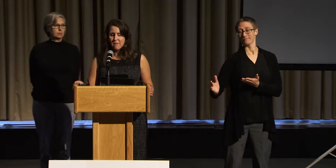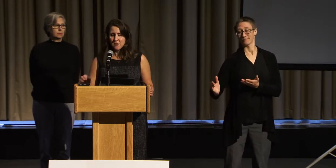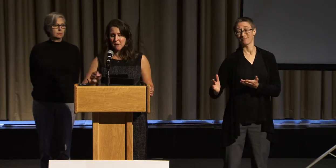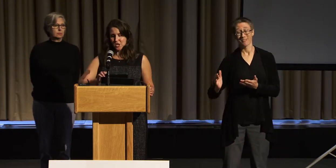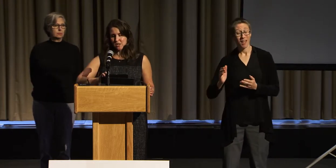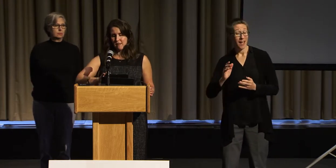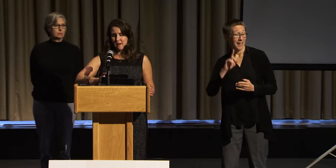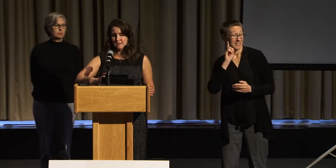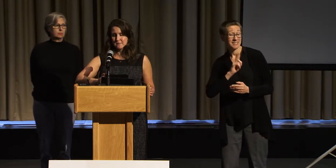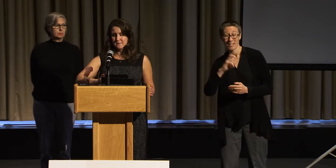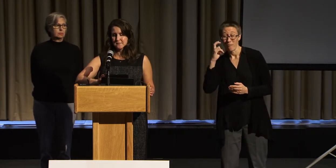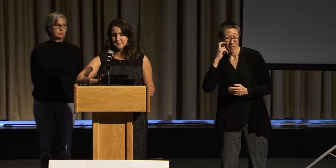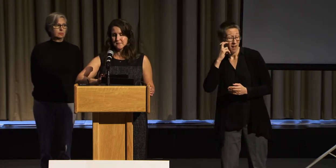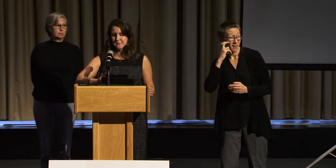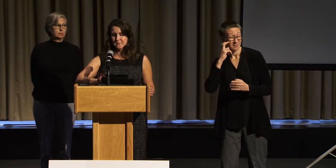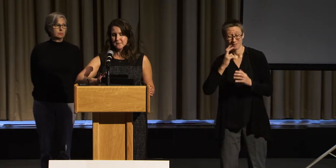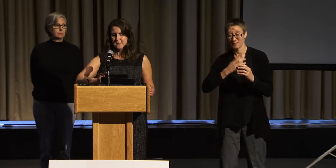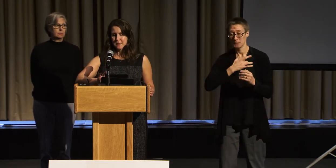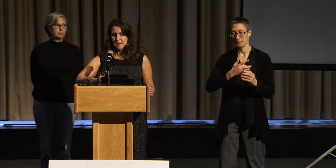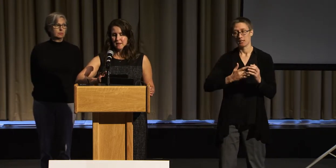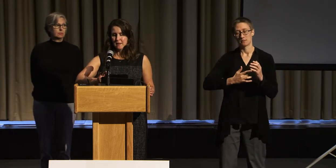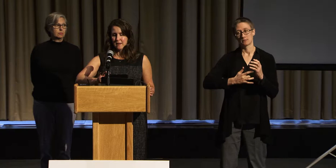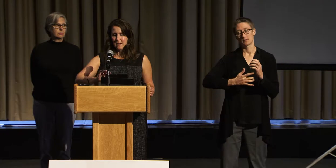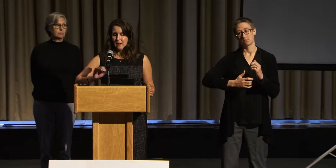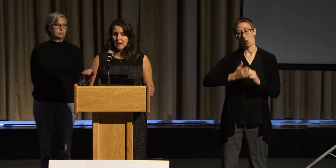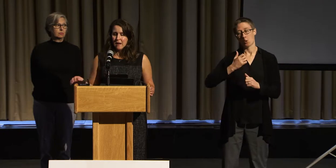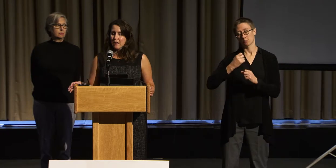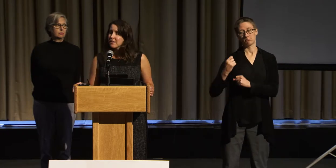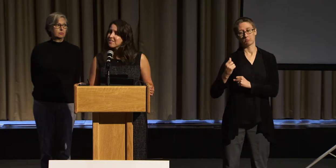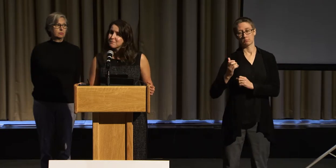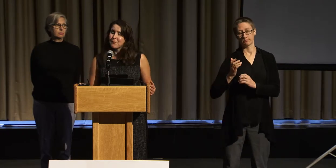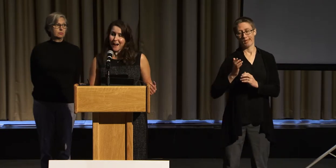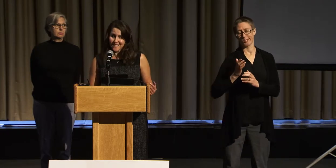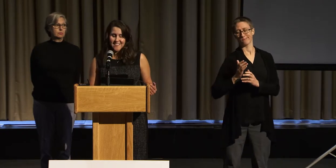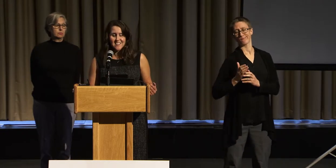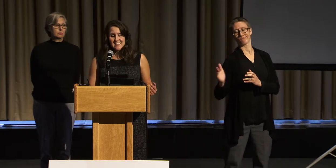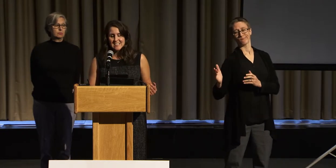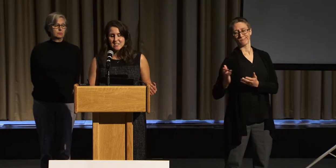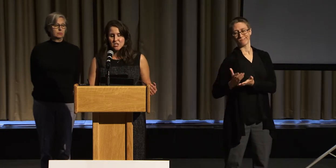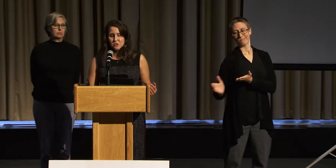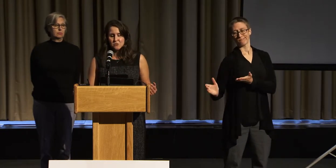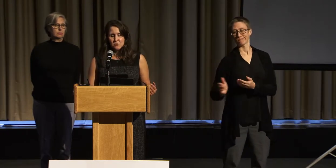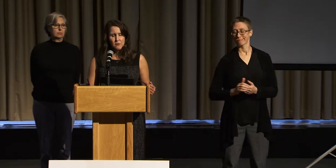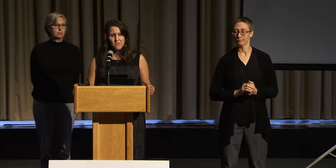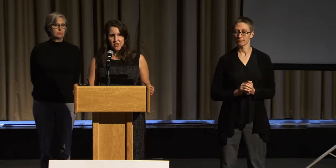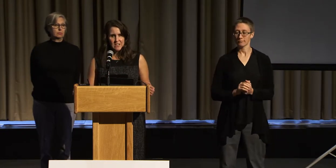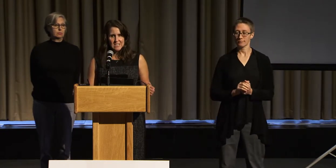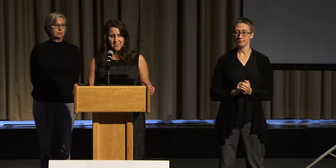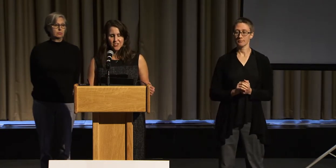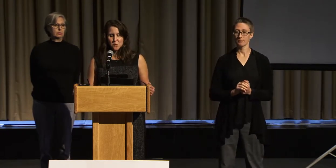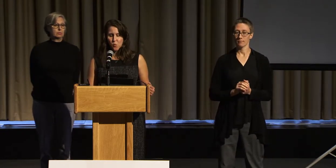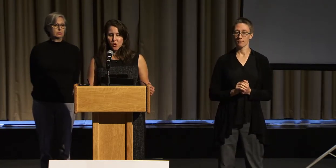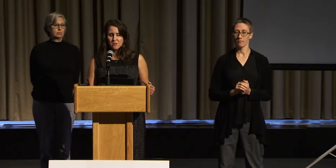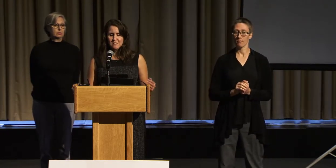of the marginalized. But these are two very different worlds